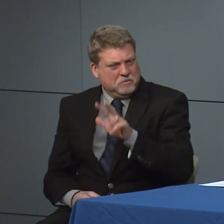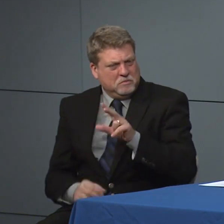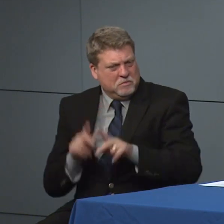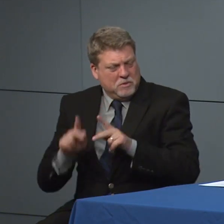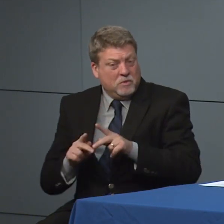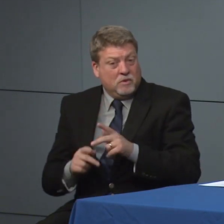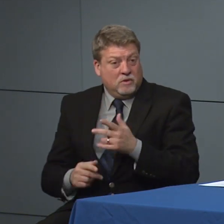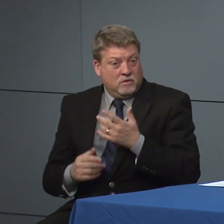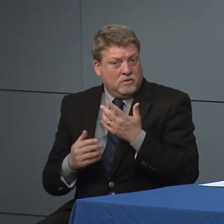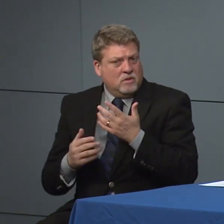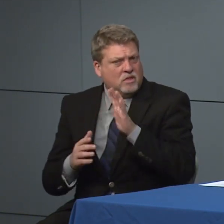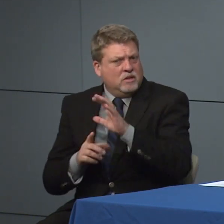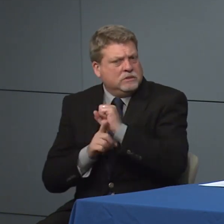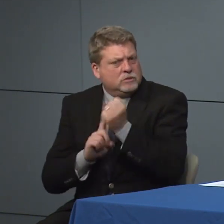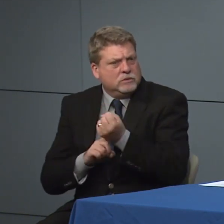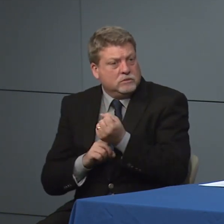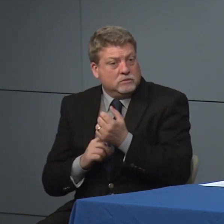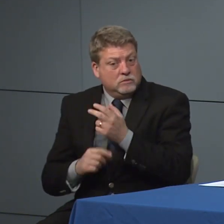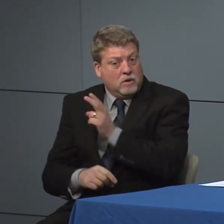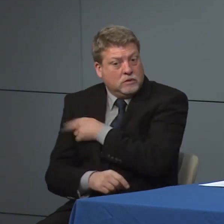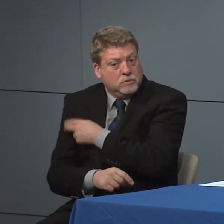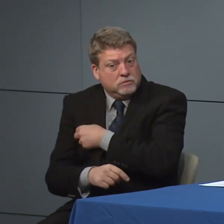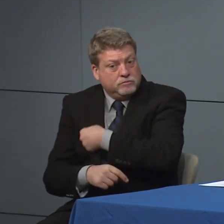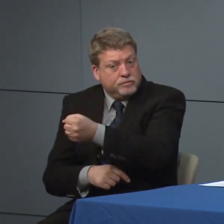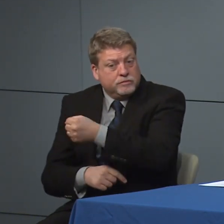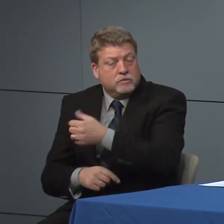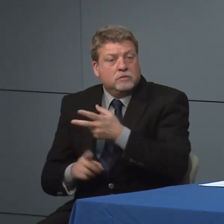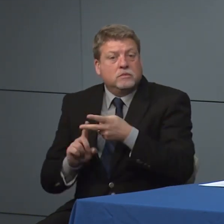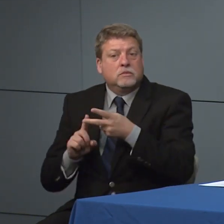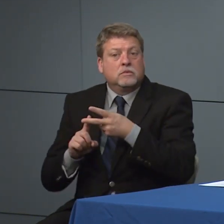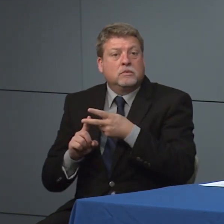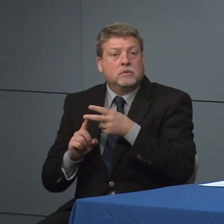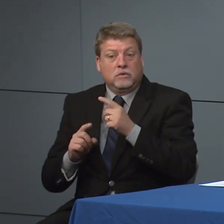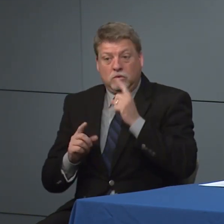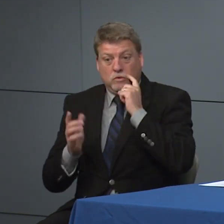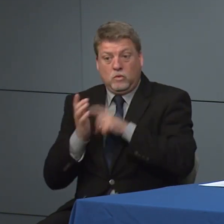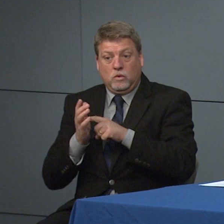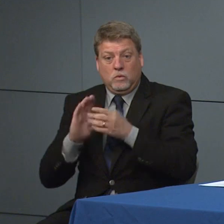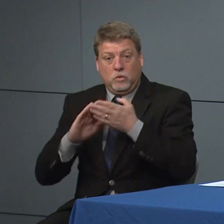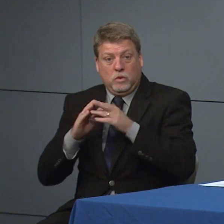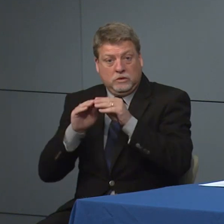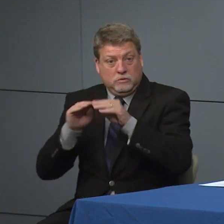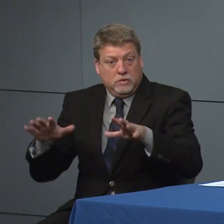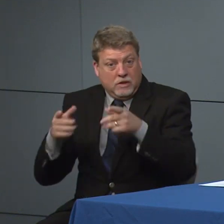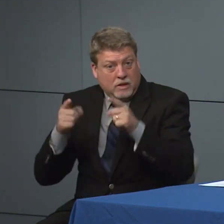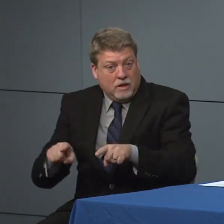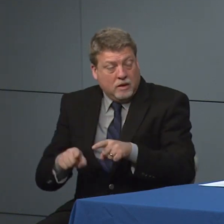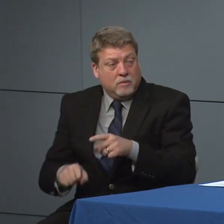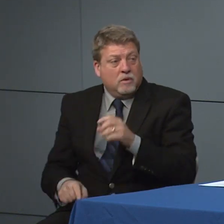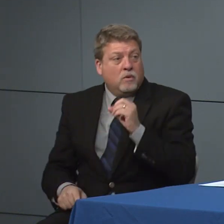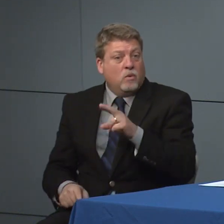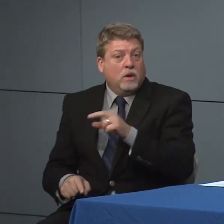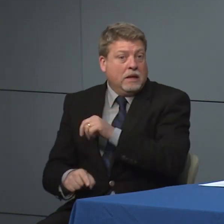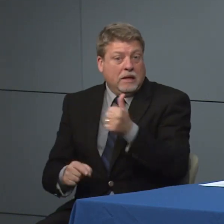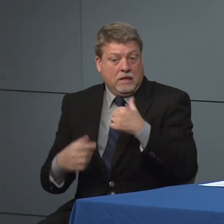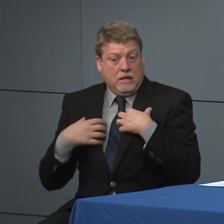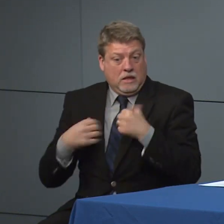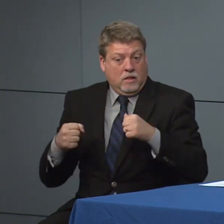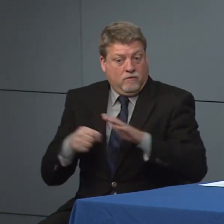any hospitalized any sign of community spread are we to the point where anyone has actually been cleared yet.